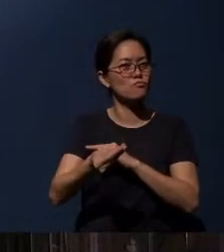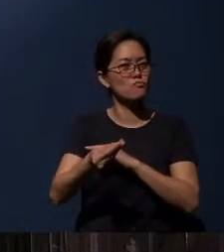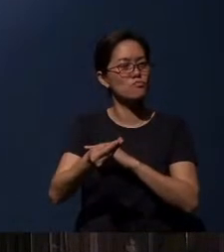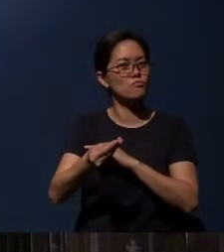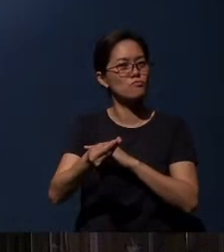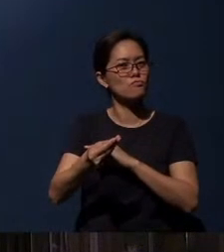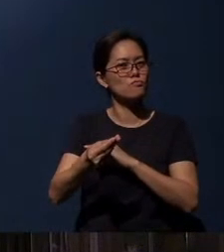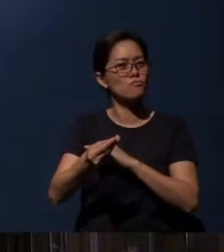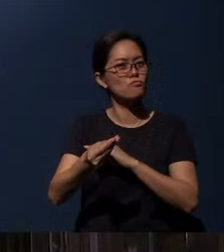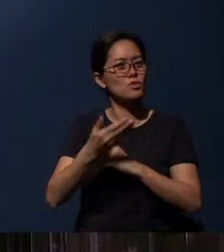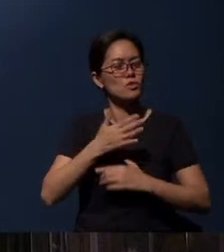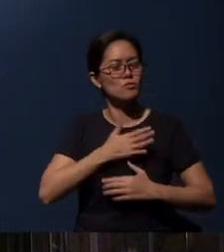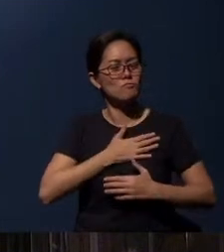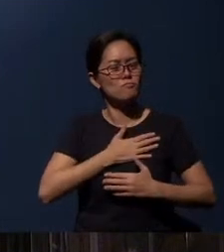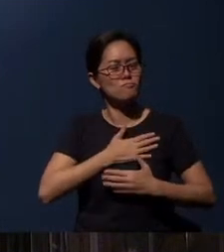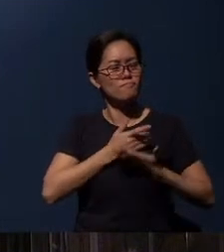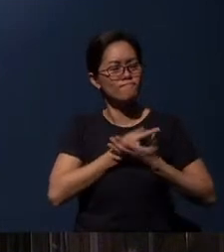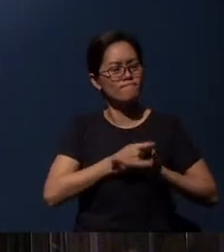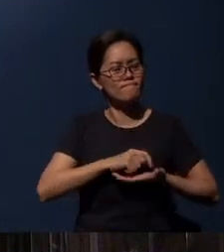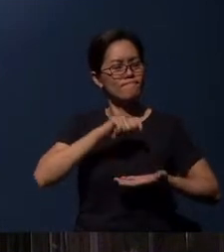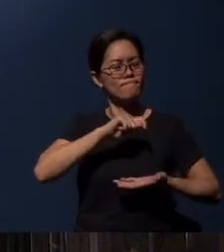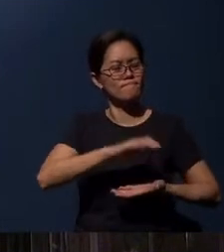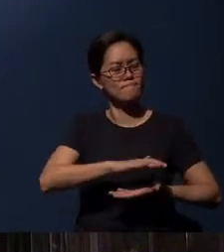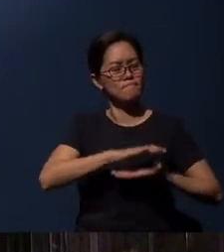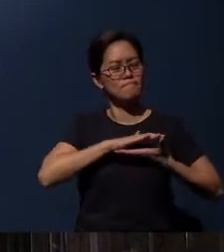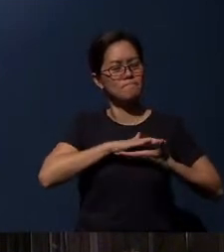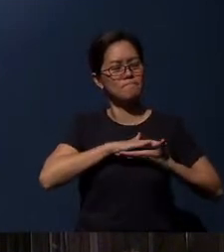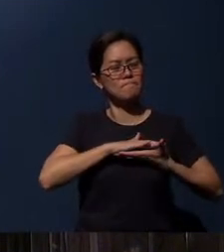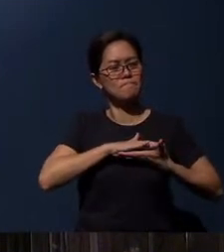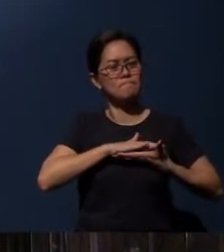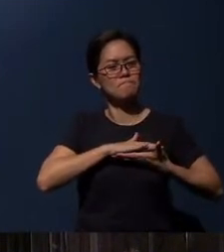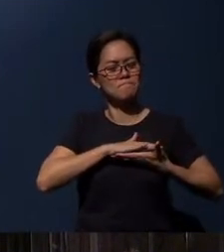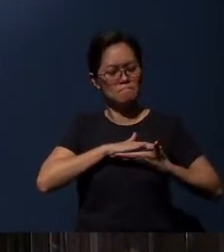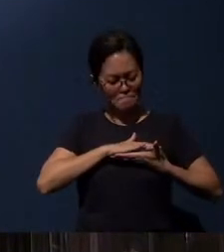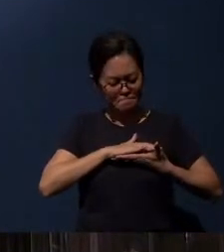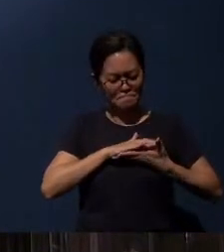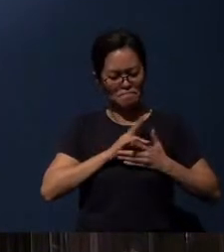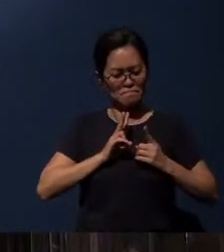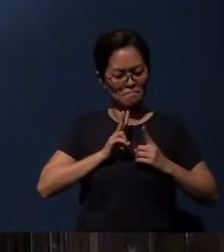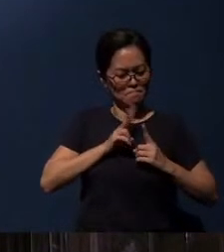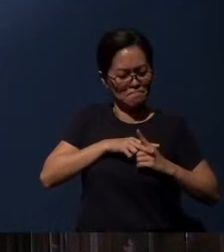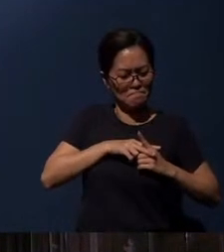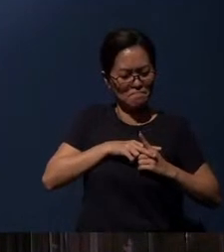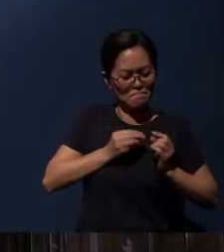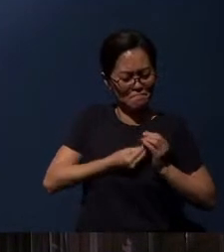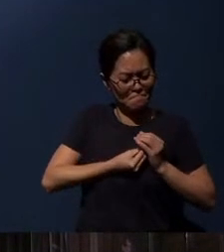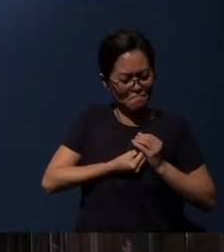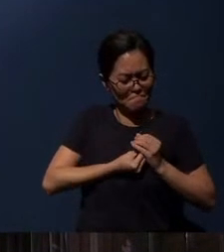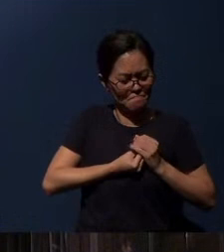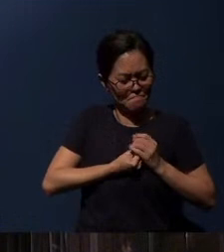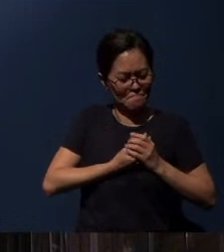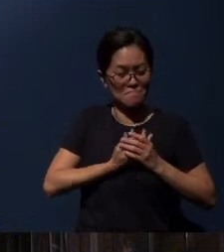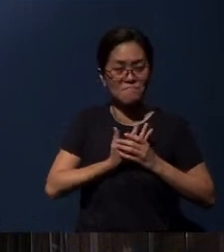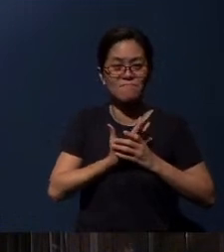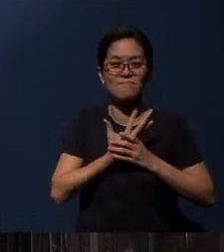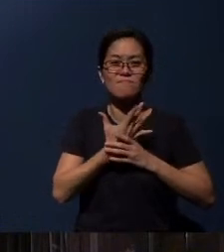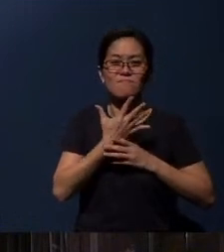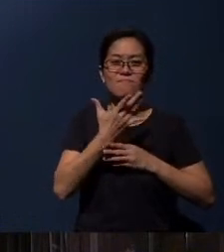May you treasure it, act on it and let it blossom in your walk with Him.